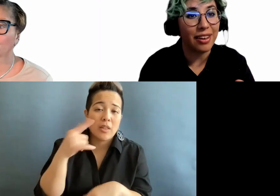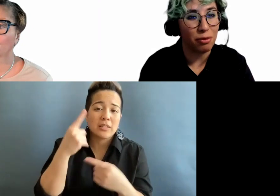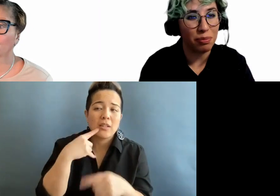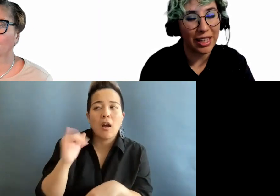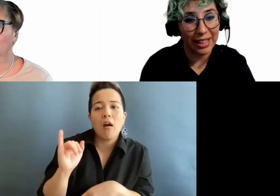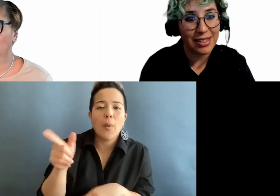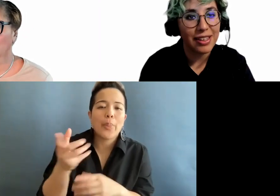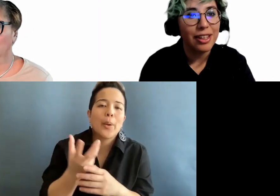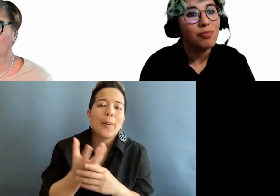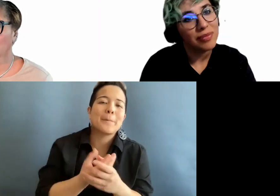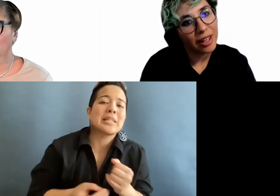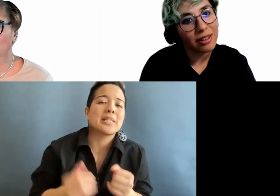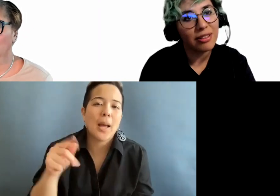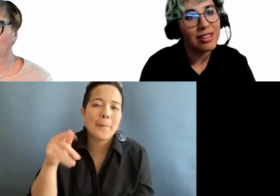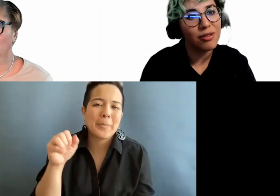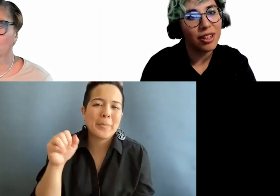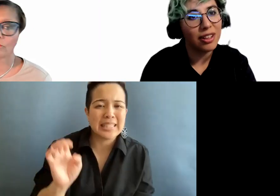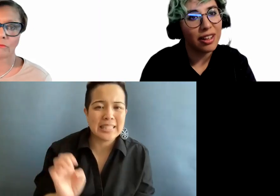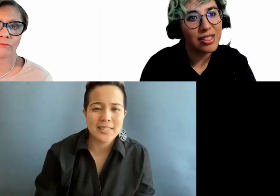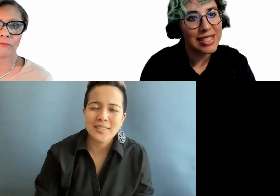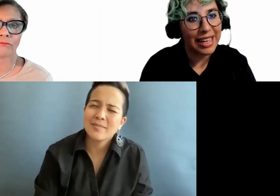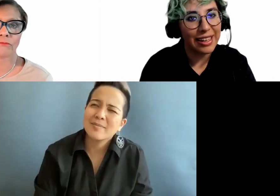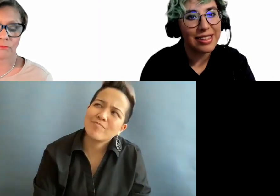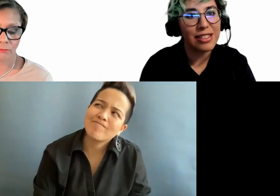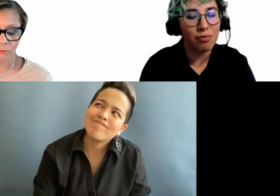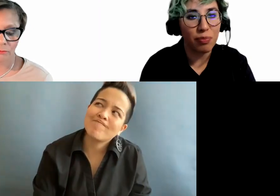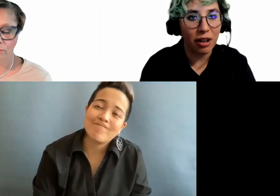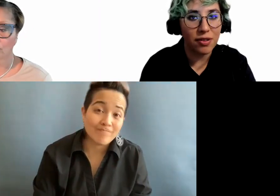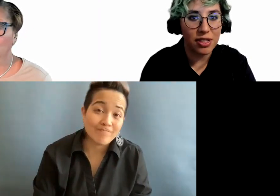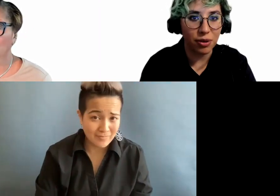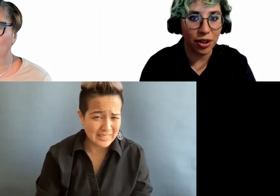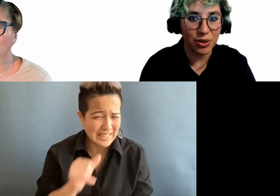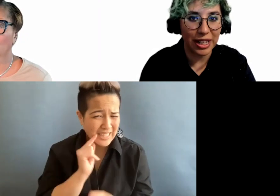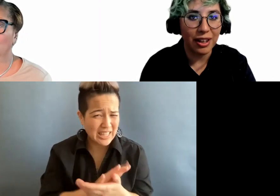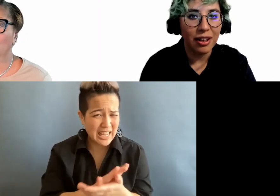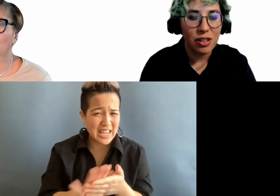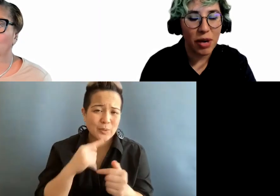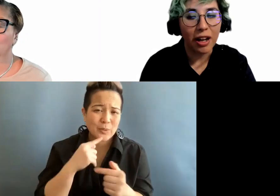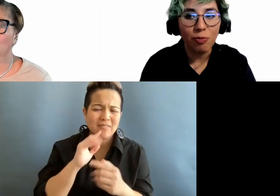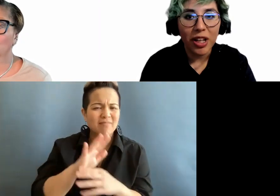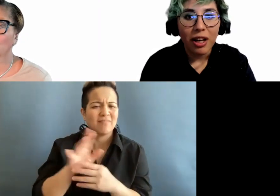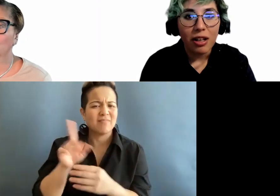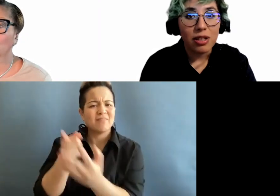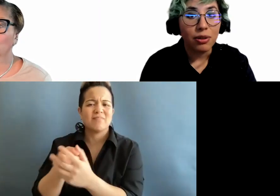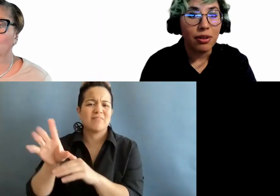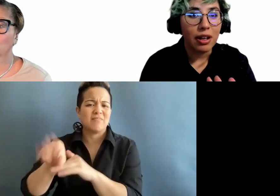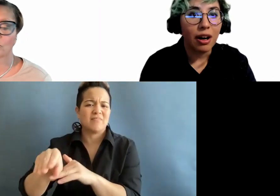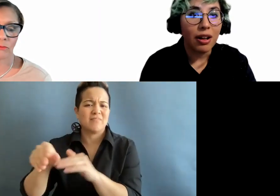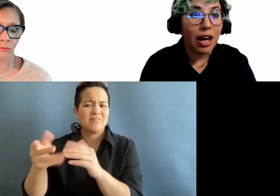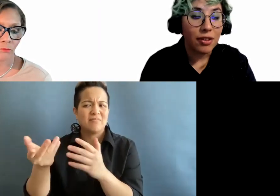a piece. That isn't really nice to say. It's kind of derogatory. It's bad. So there are a lot of